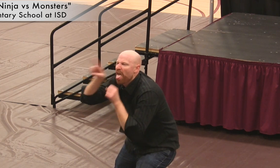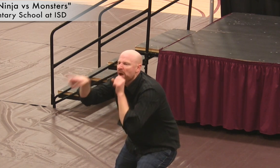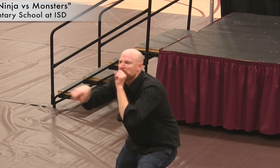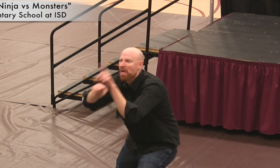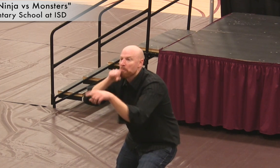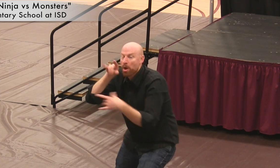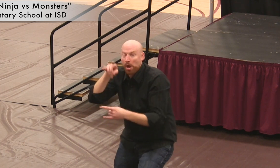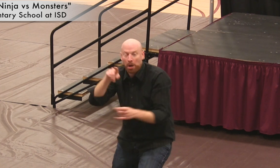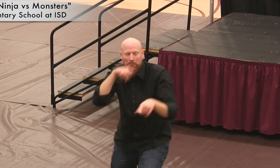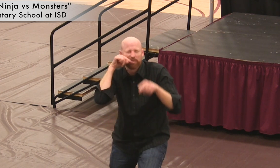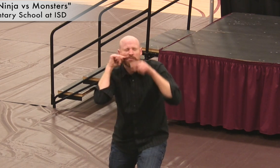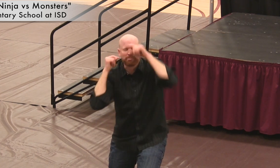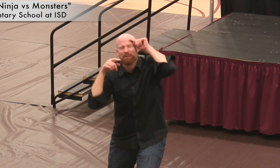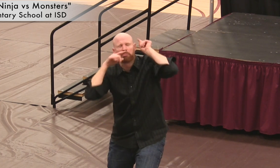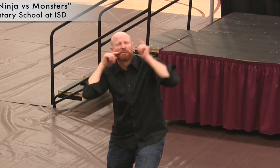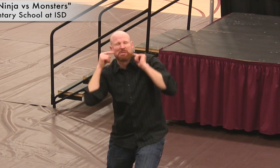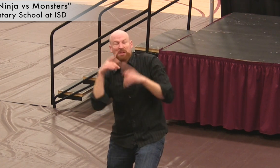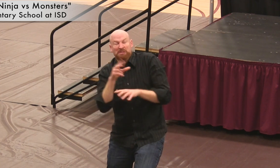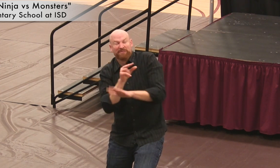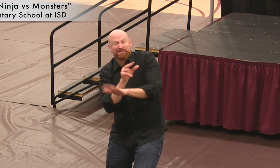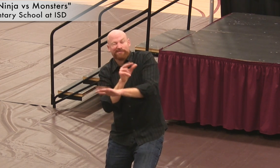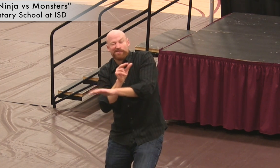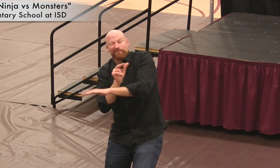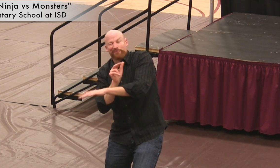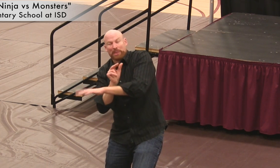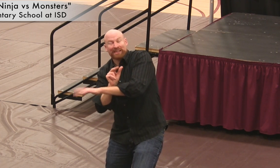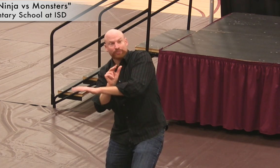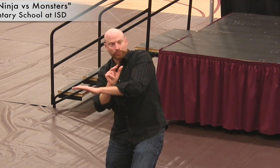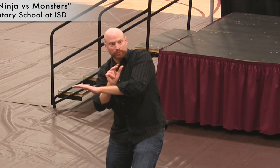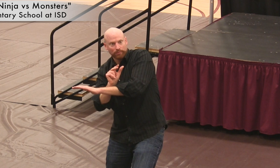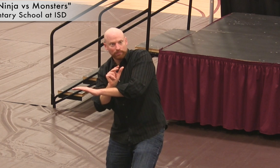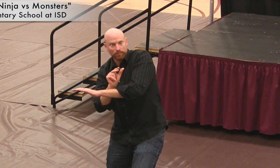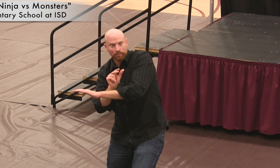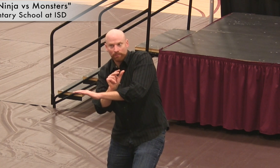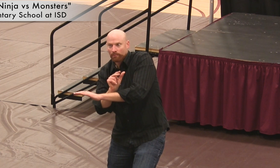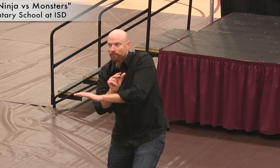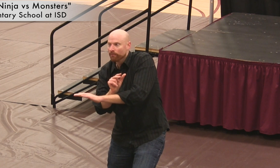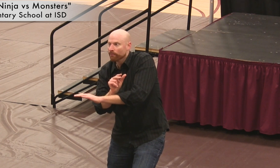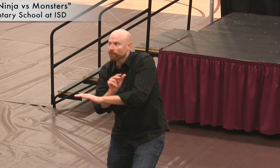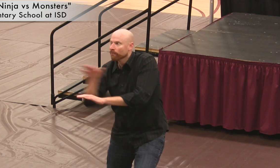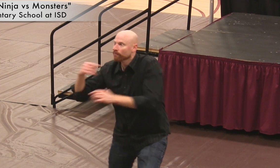More than that: Tiger saliva coats his face!